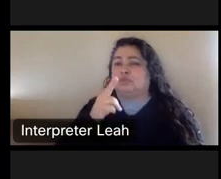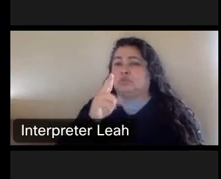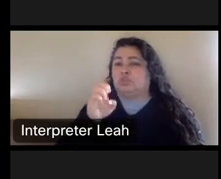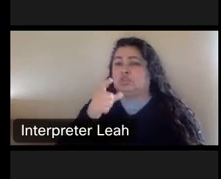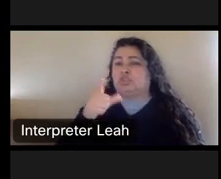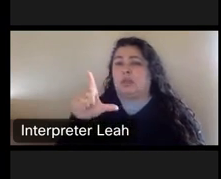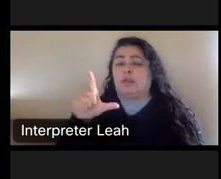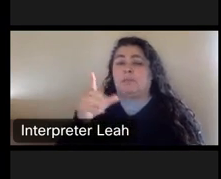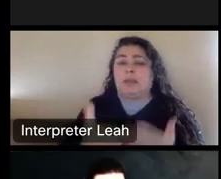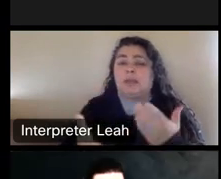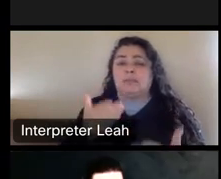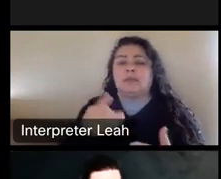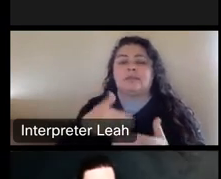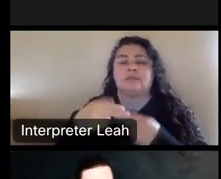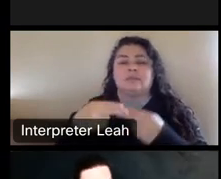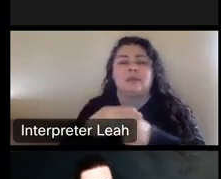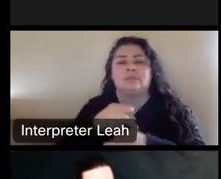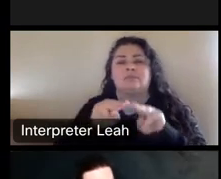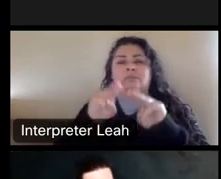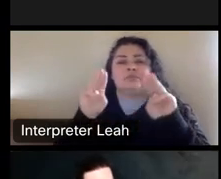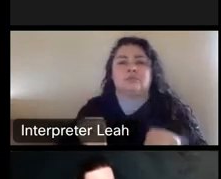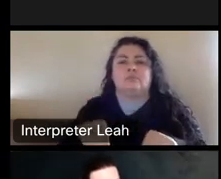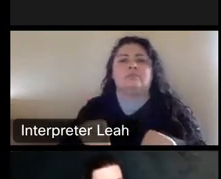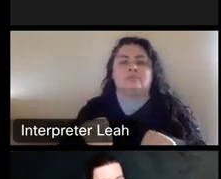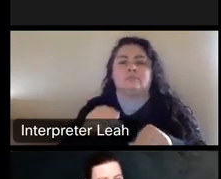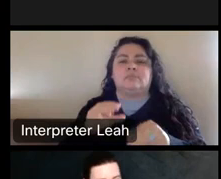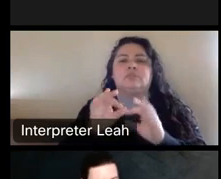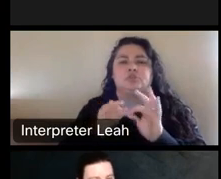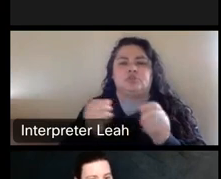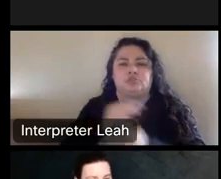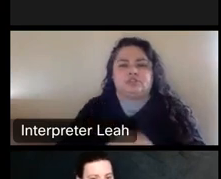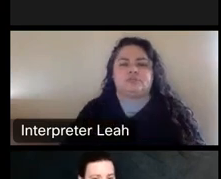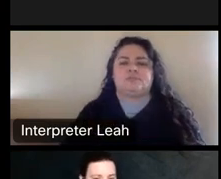Next slide please, this is the museum of contemporary art.